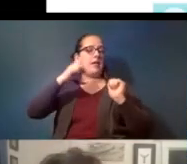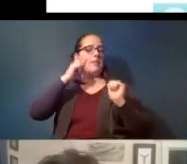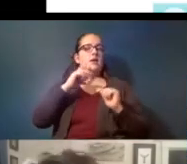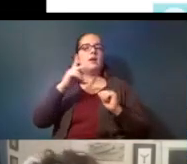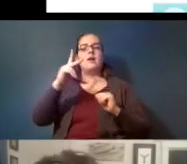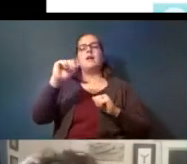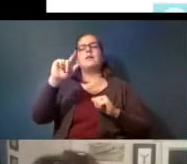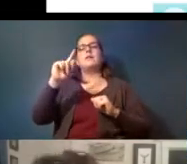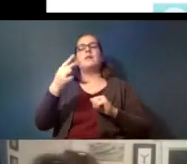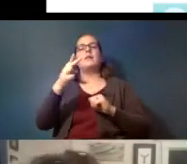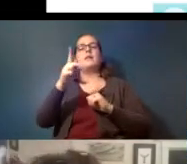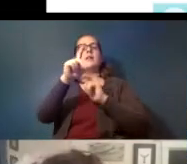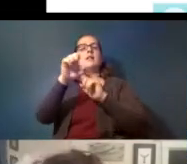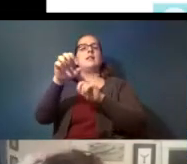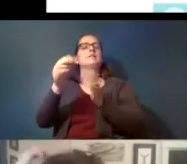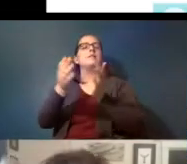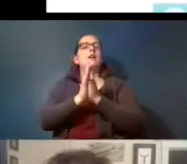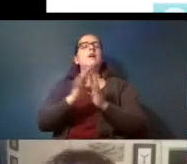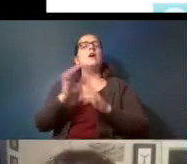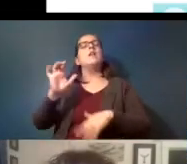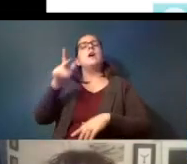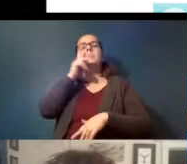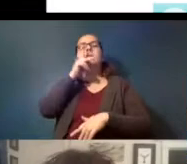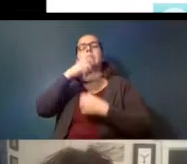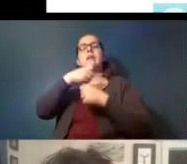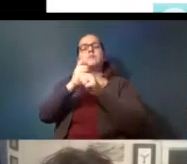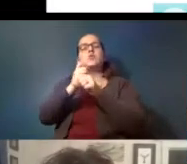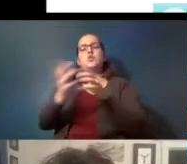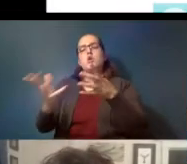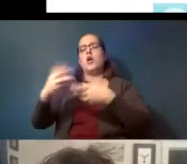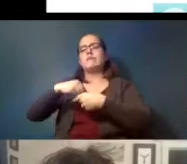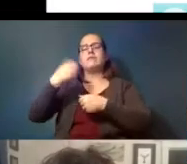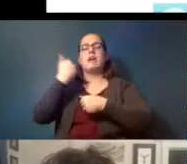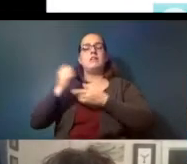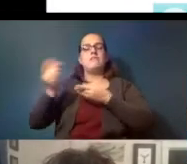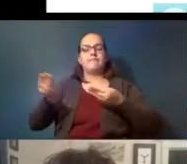are plastic producers involved in any mitigation efforts that you know about